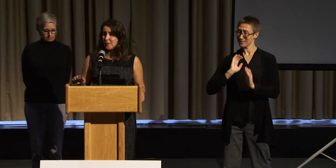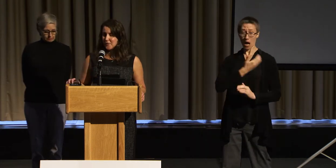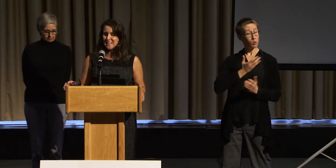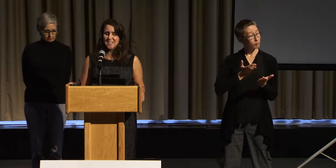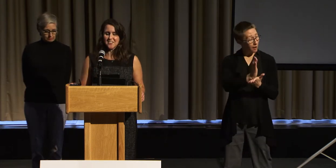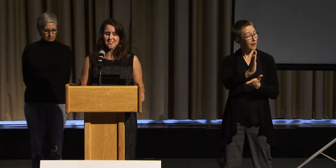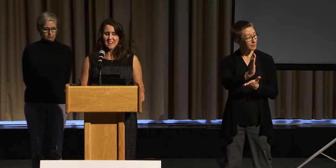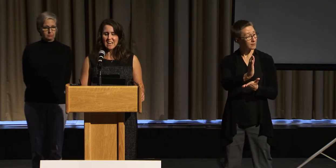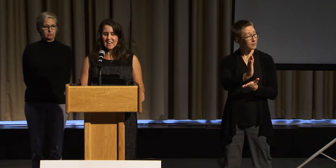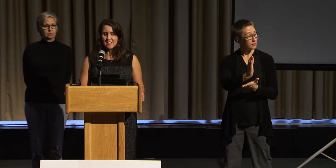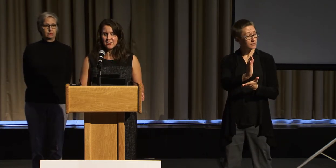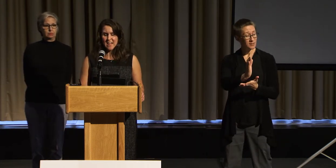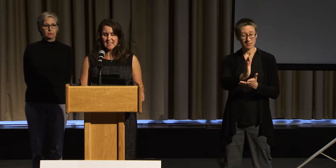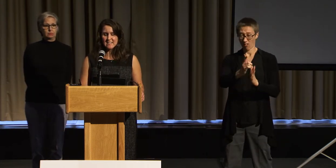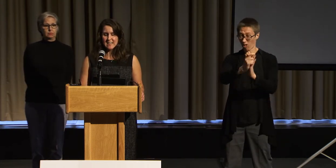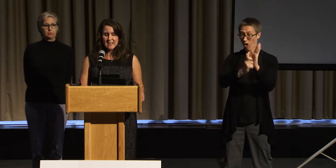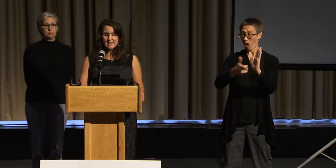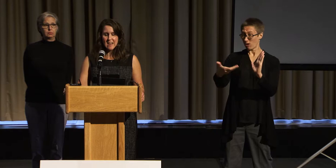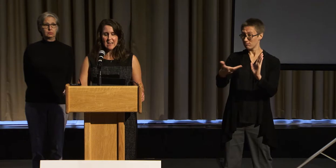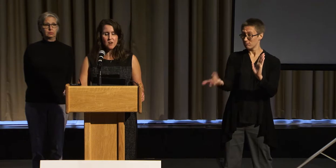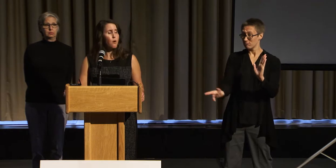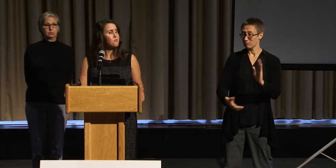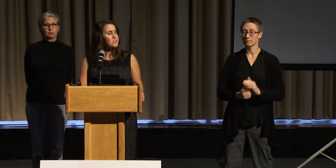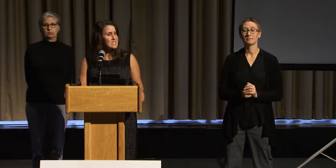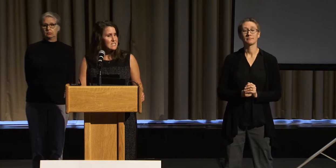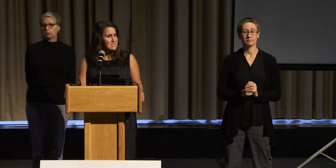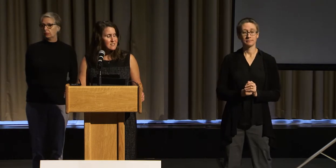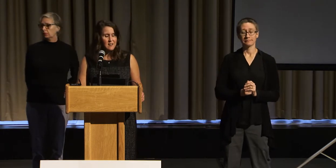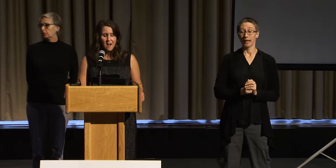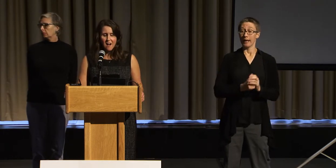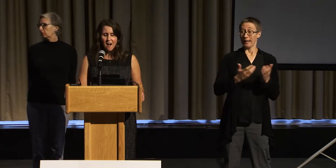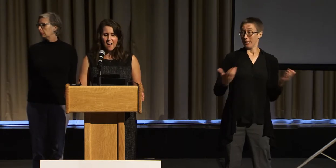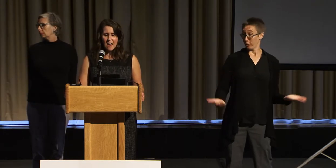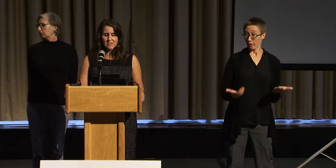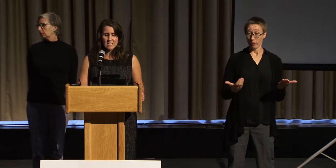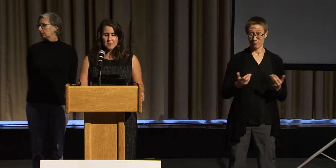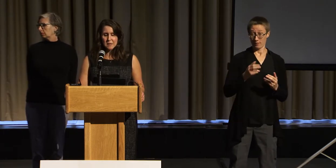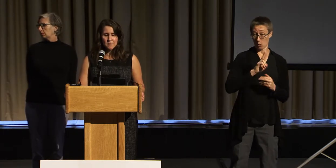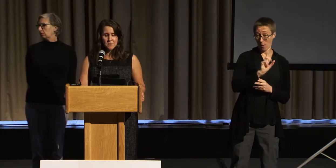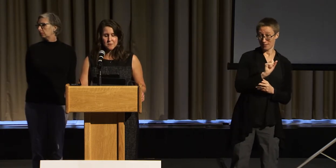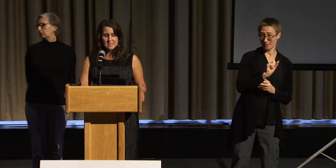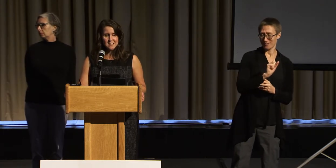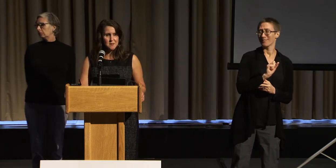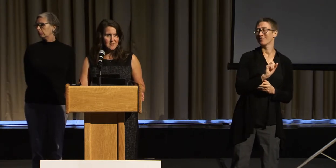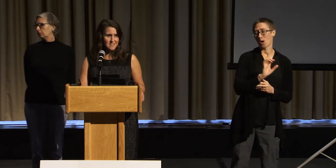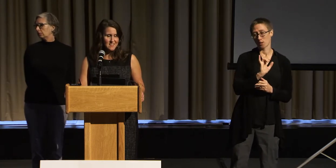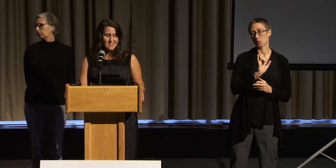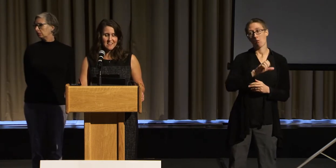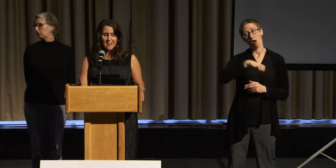Both here in the United States and overseas, I have seen people with disabilities